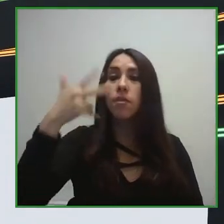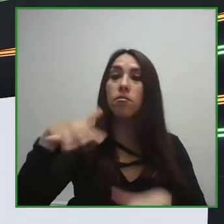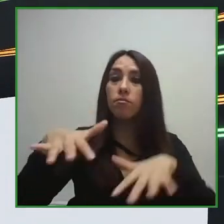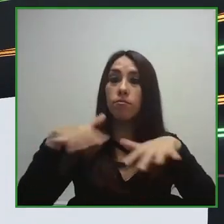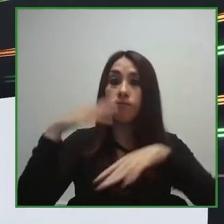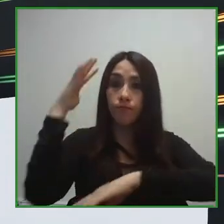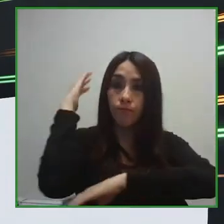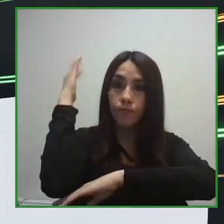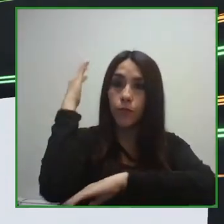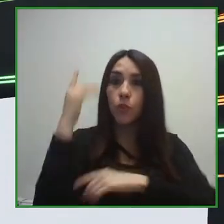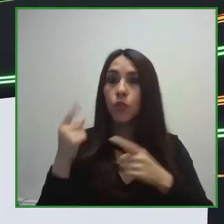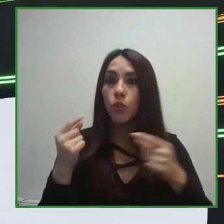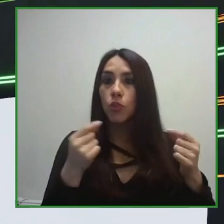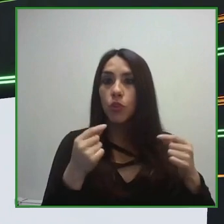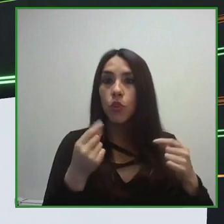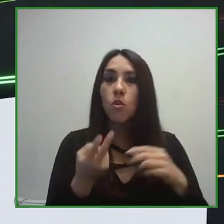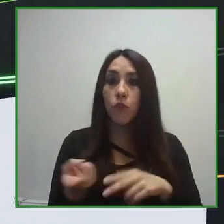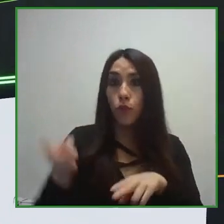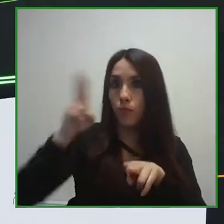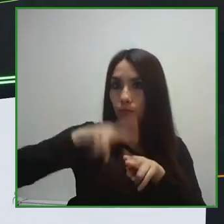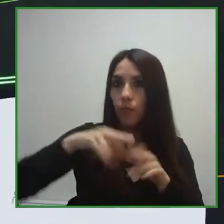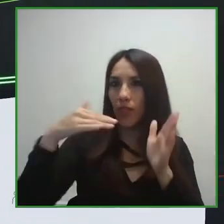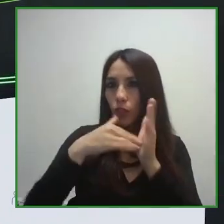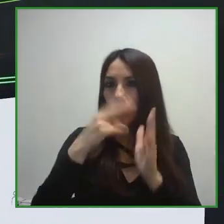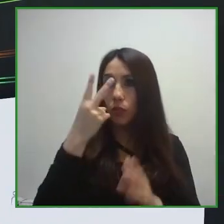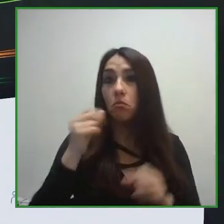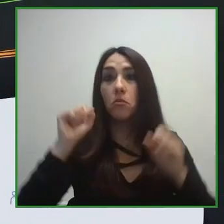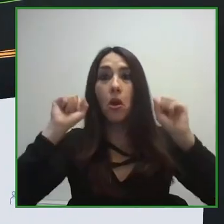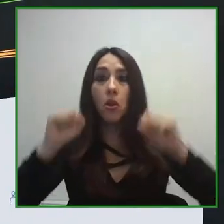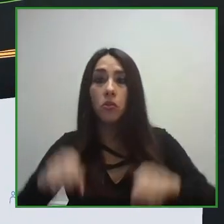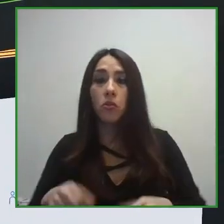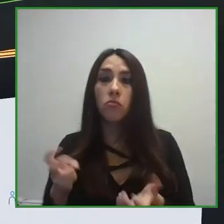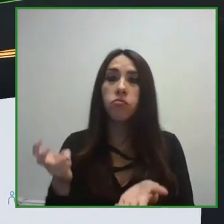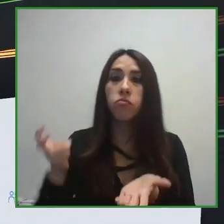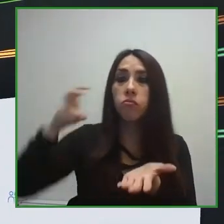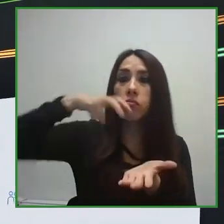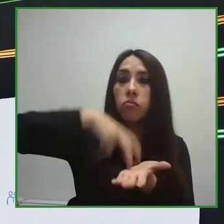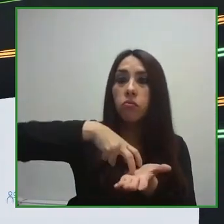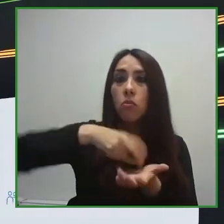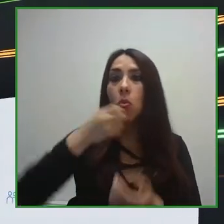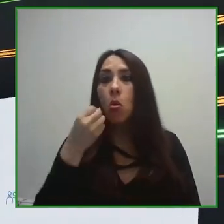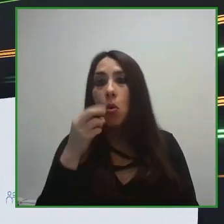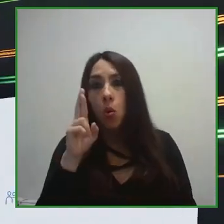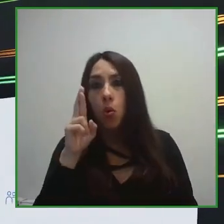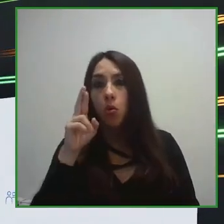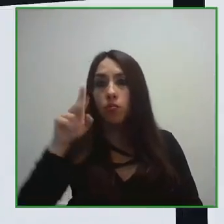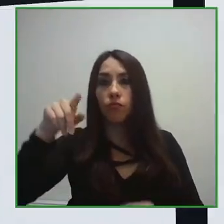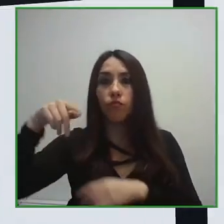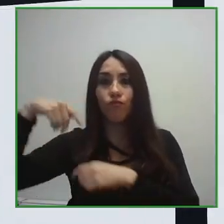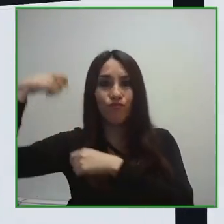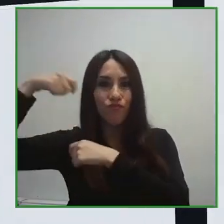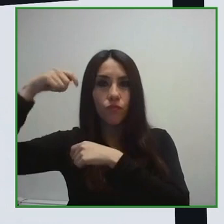It means that we will have some live moments, some recorded moments in a virtual environment